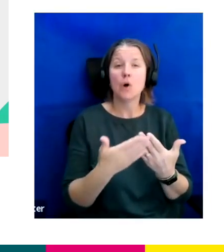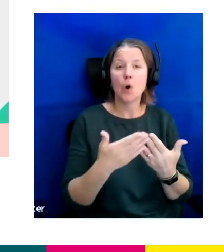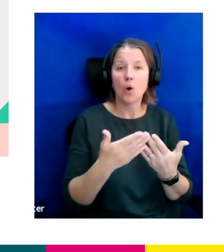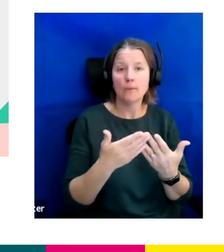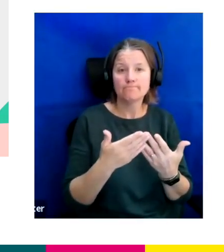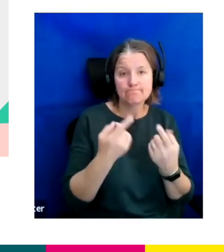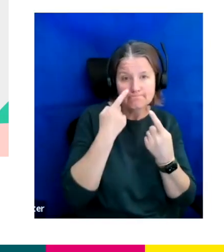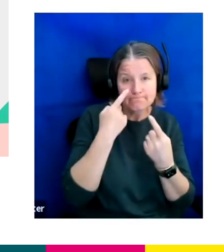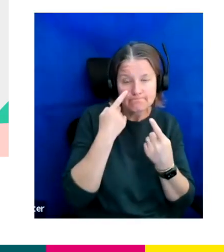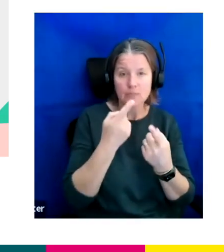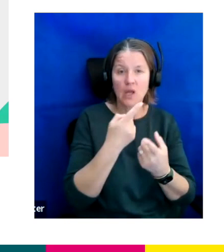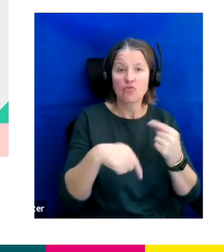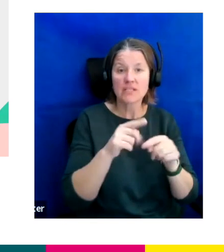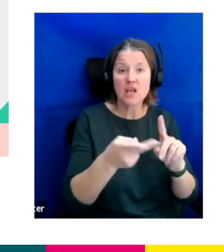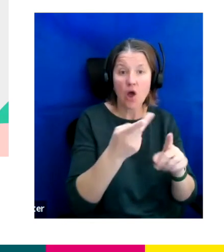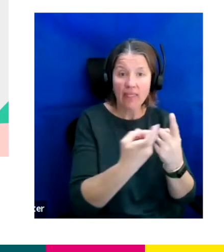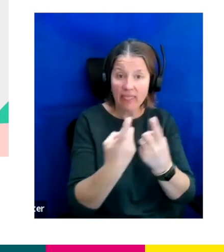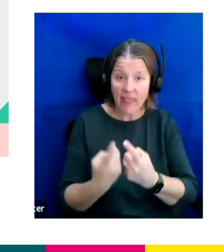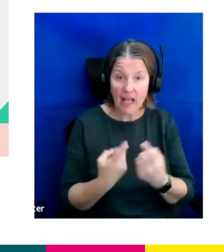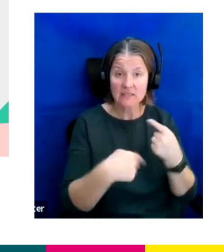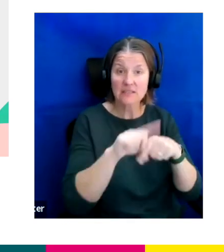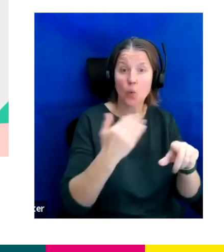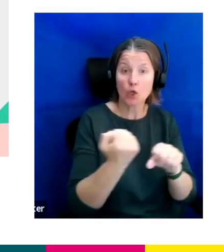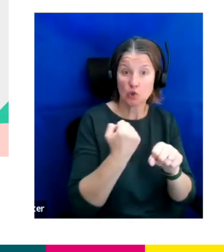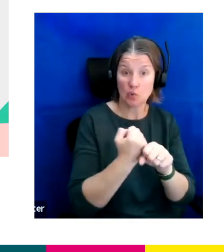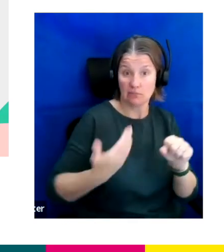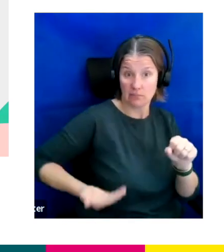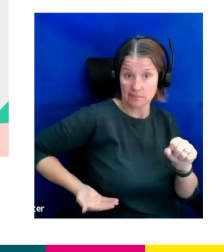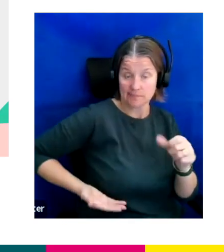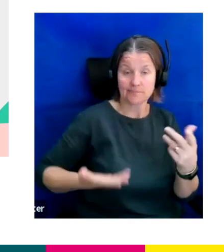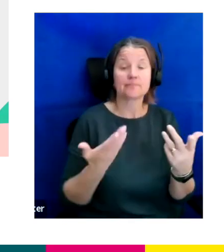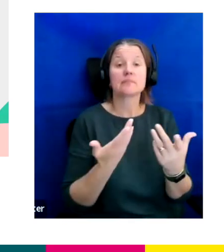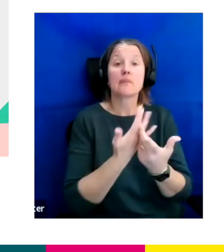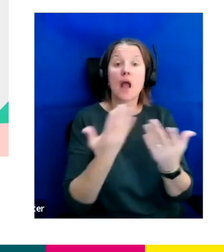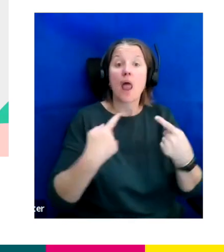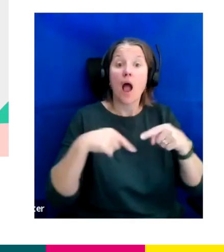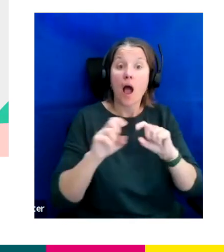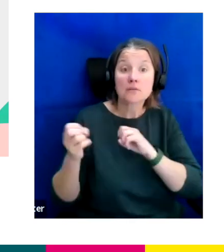across the business, we were, as Natasha said, around kind of delivering on our strategy.